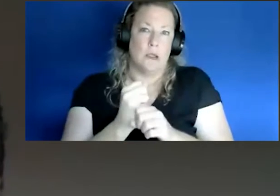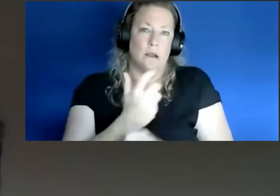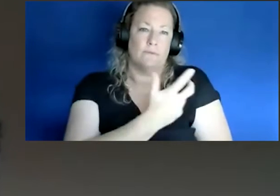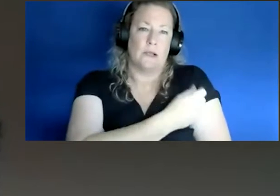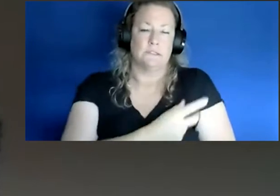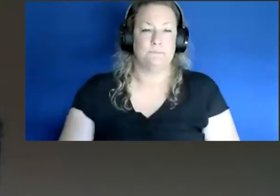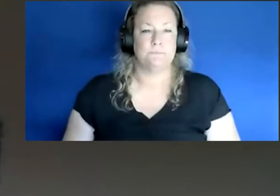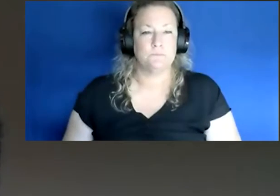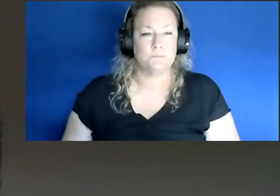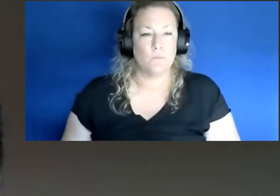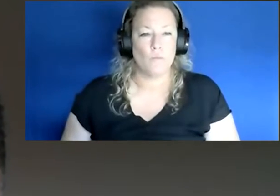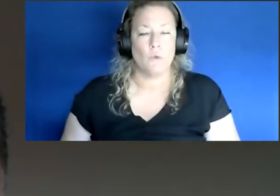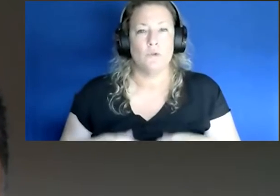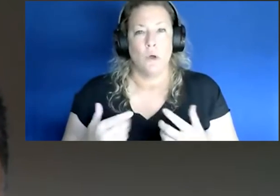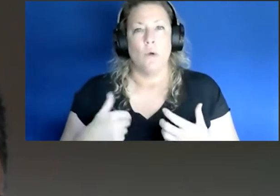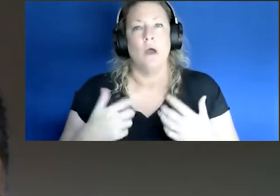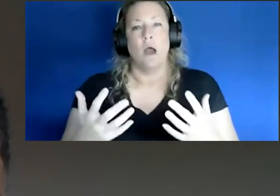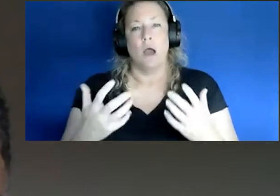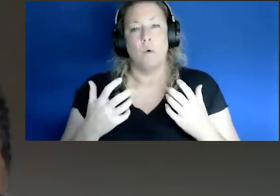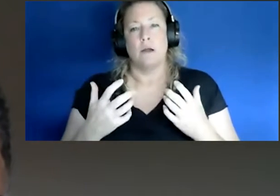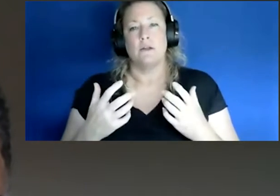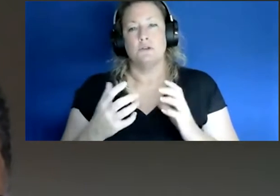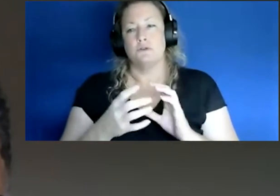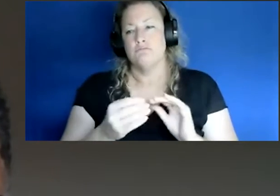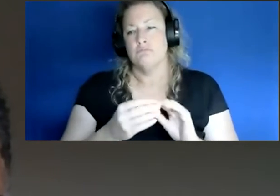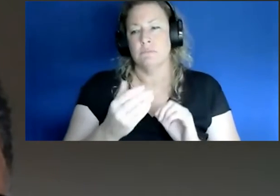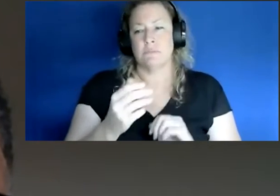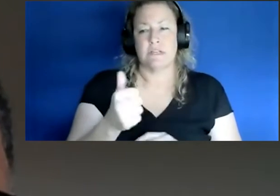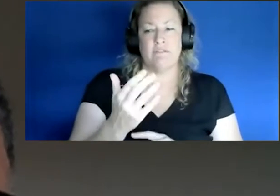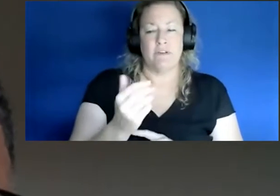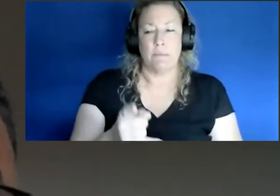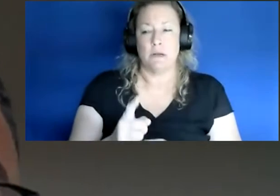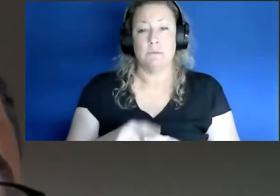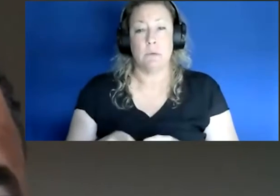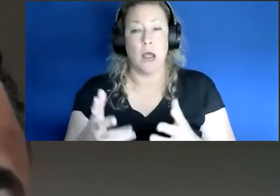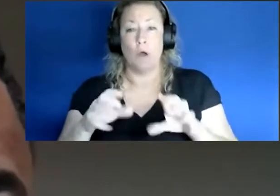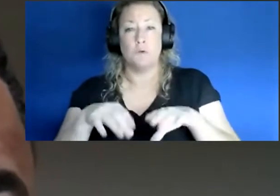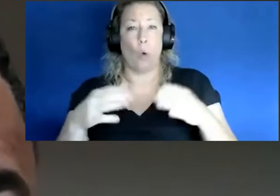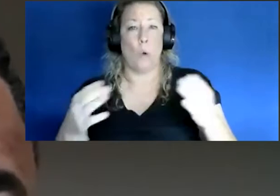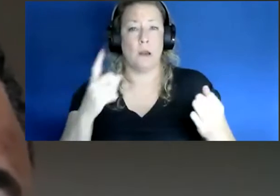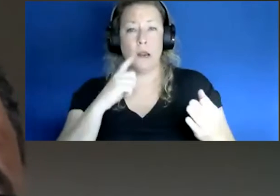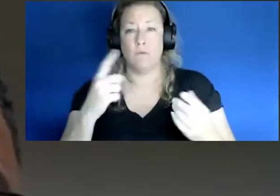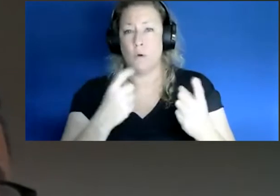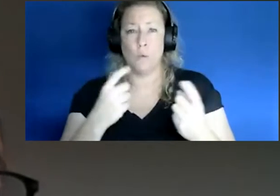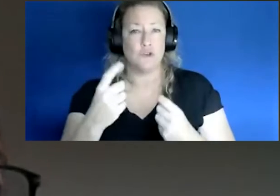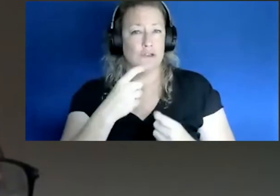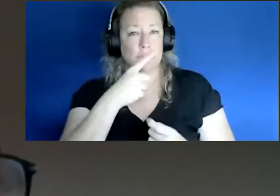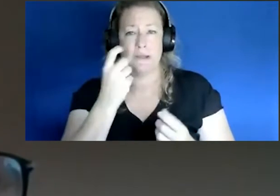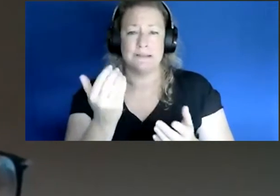So, you know, I wanted to talk for 10-15 minutes, but I wanted to open it up for questions just because again in a setting like this